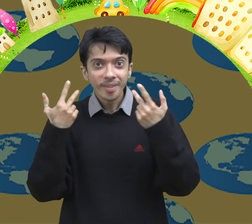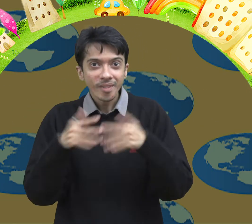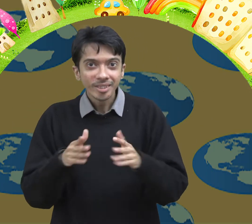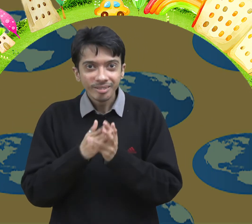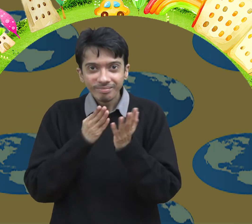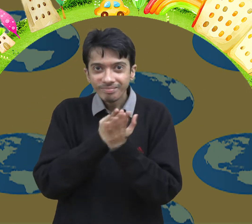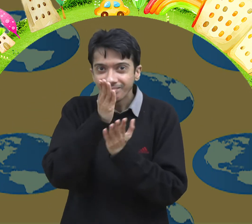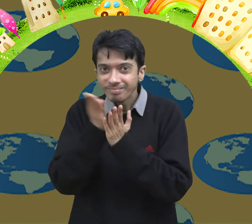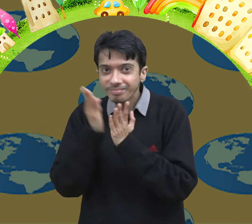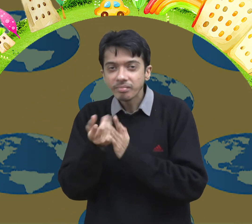Did you see that?